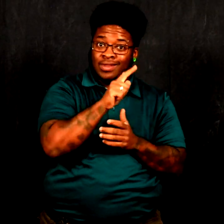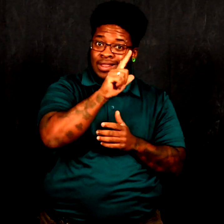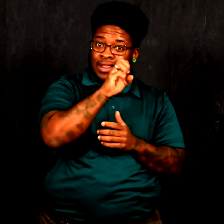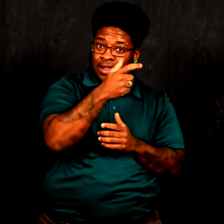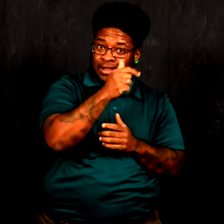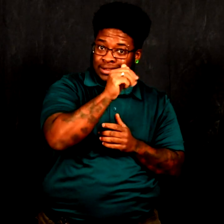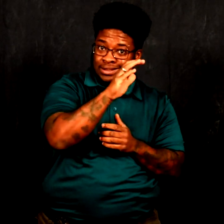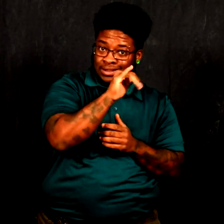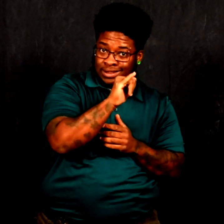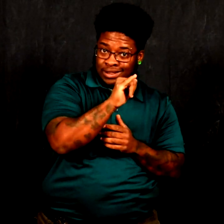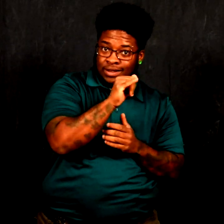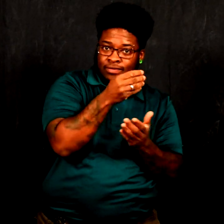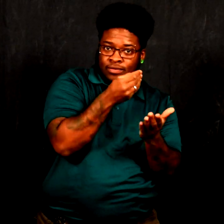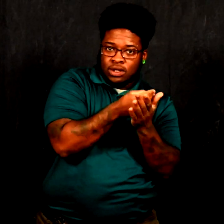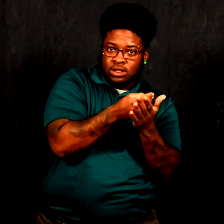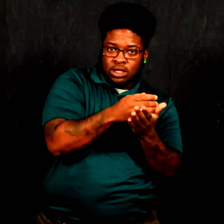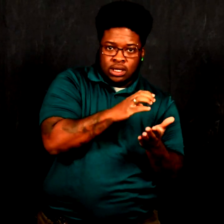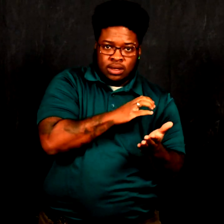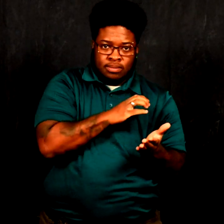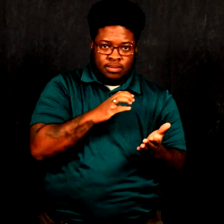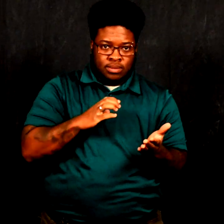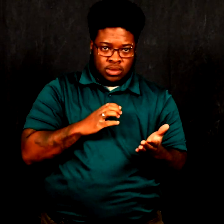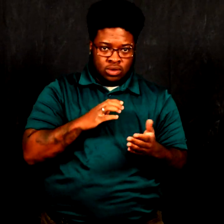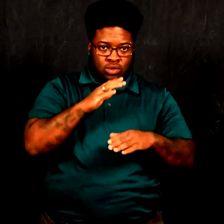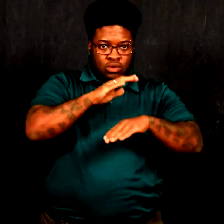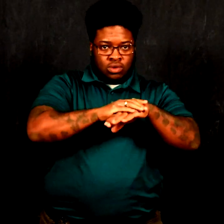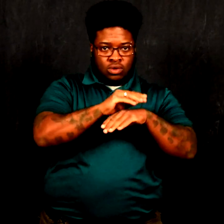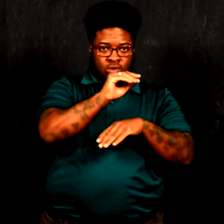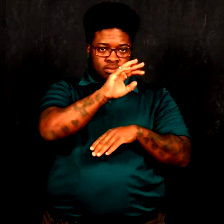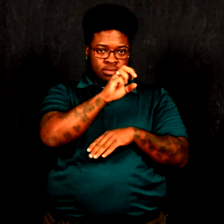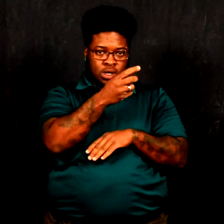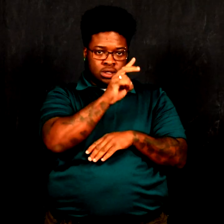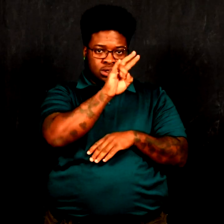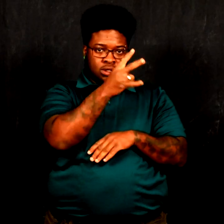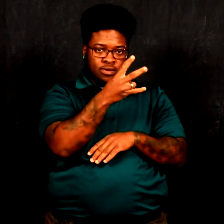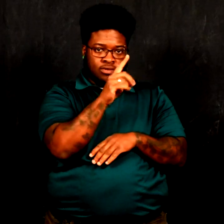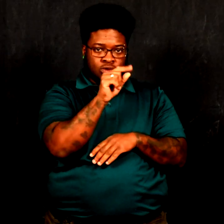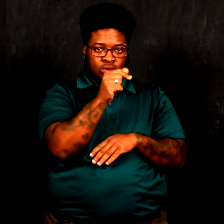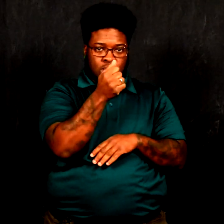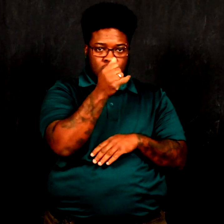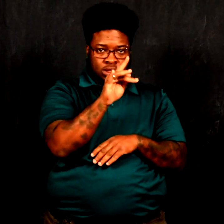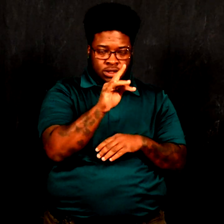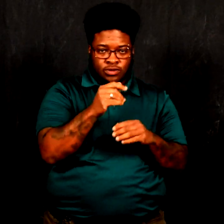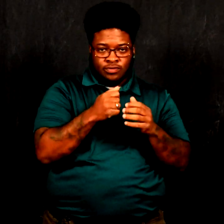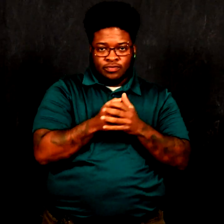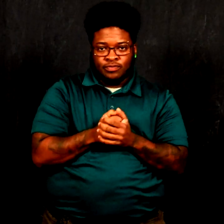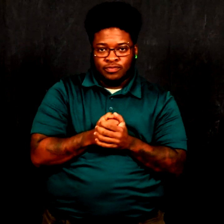Legacy Finance Committee on March 7, 2018.